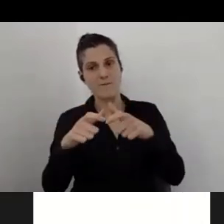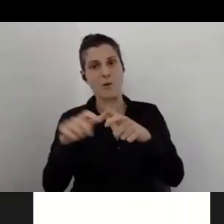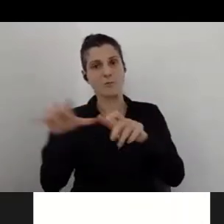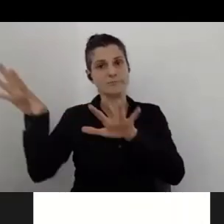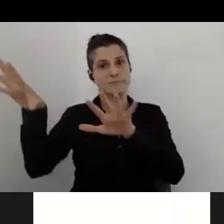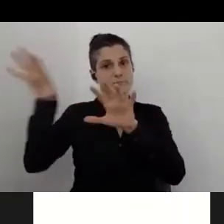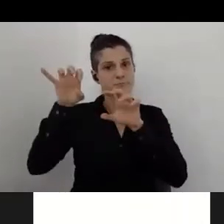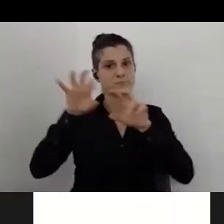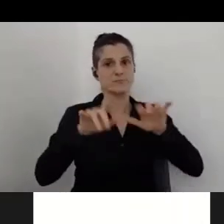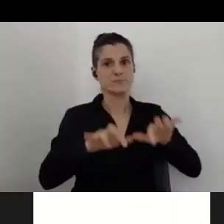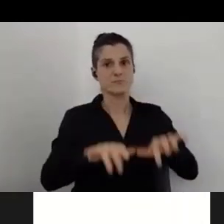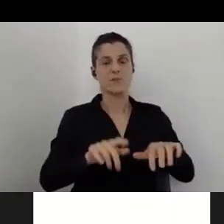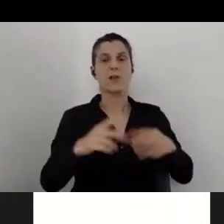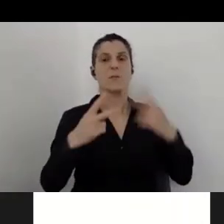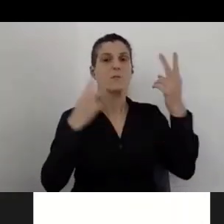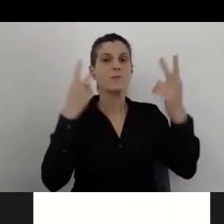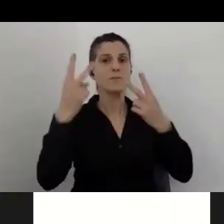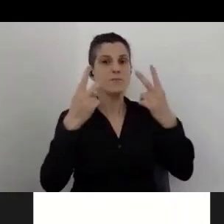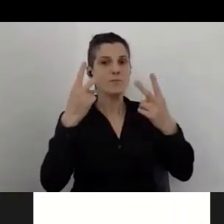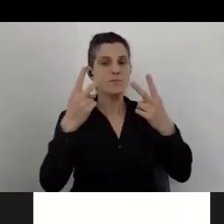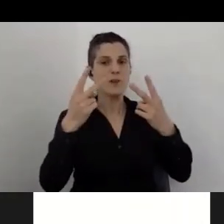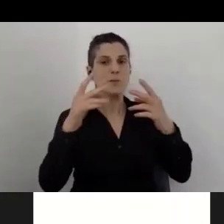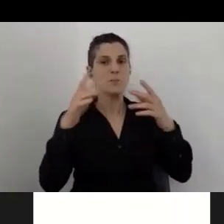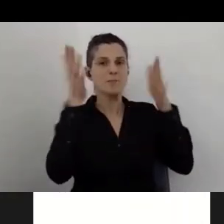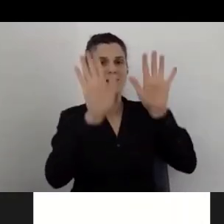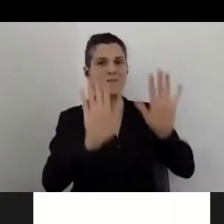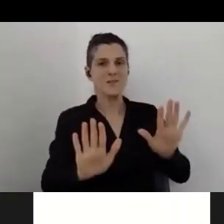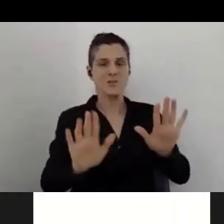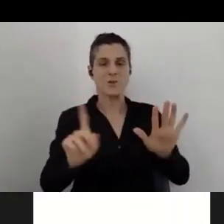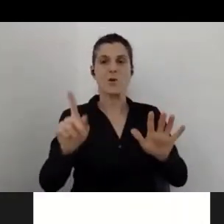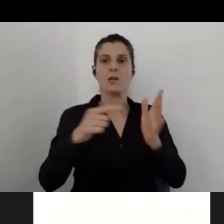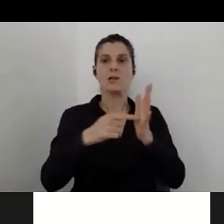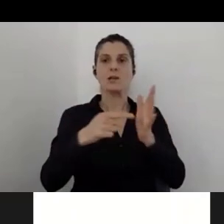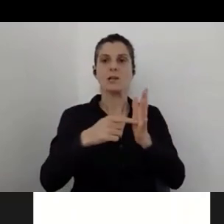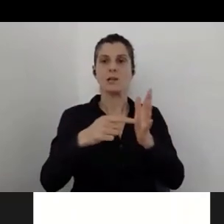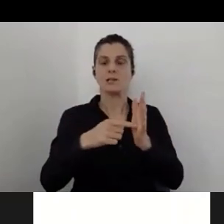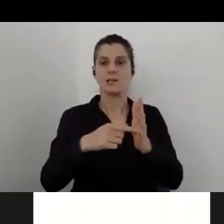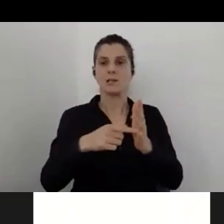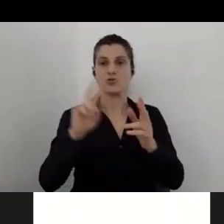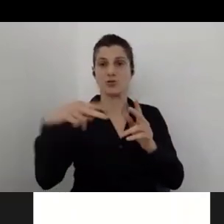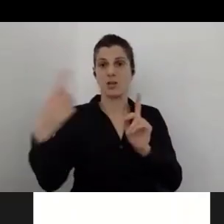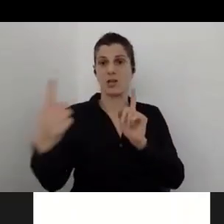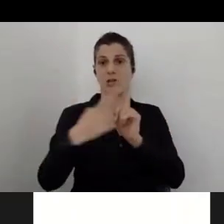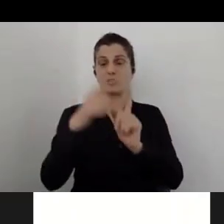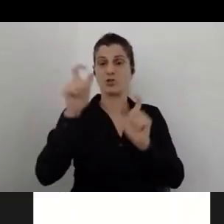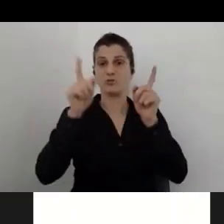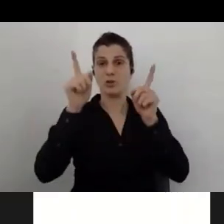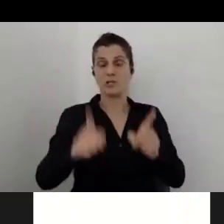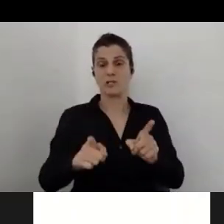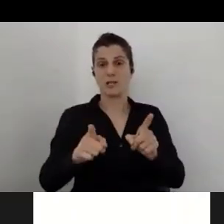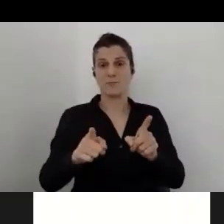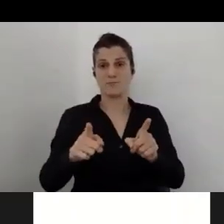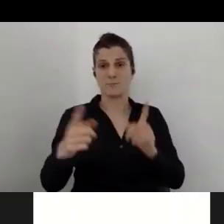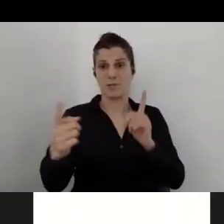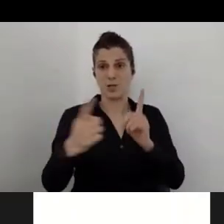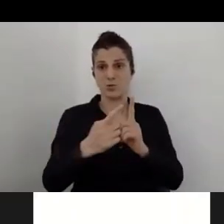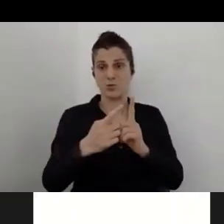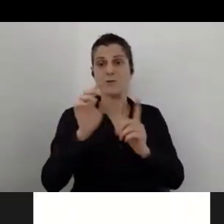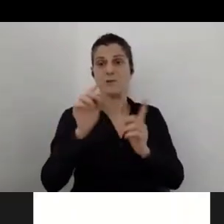content to make it accessible for their recipients who require accessible content, and for enabling inclusivity to make